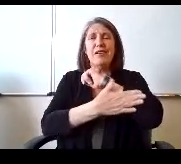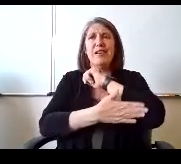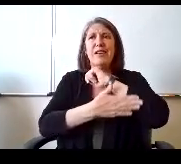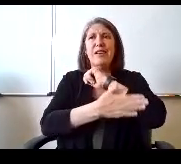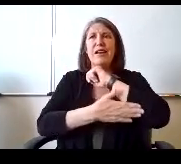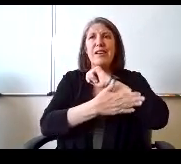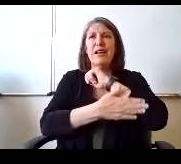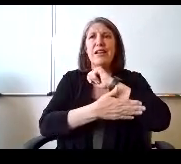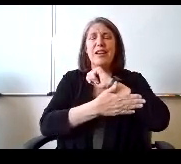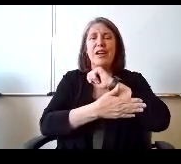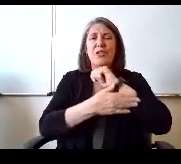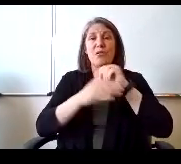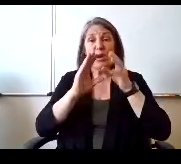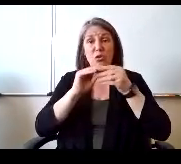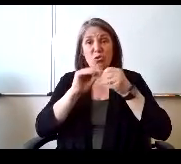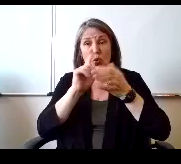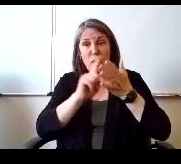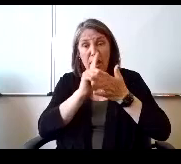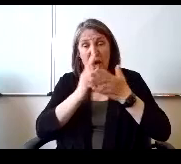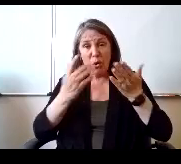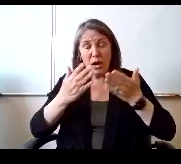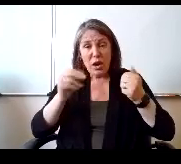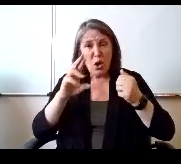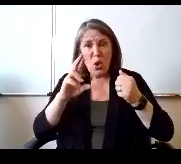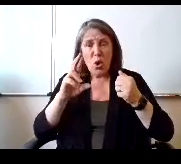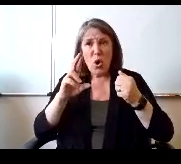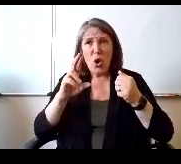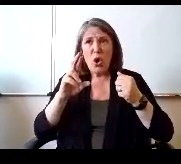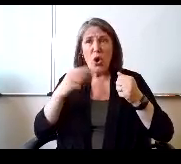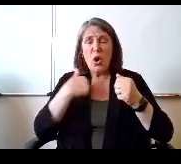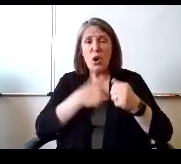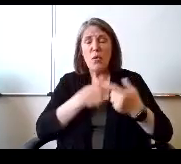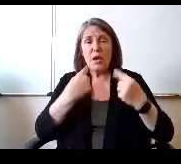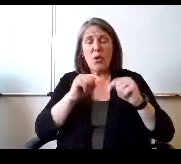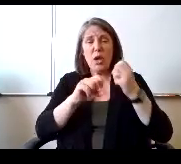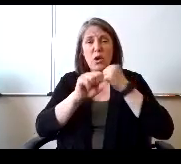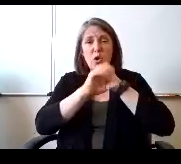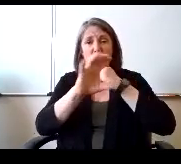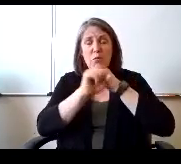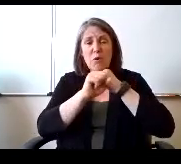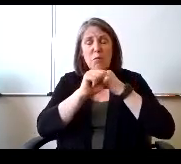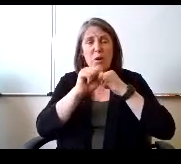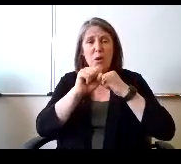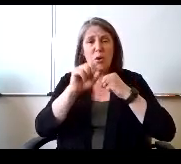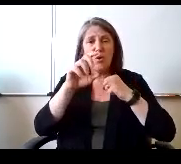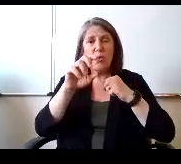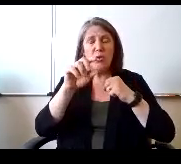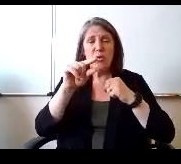that here or are we otherwise trying to promote gender dysphoria where it doesn't need to be?